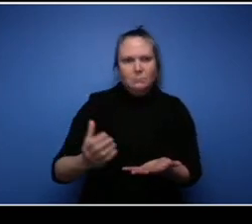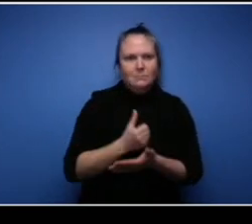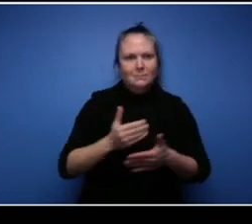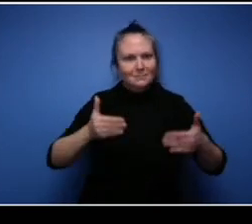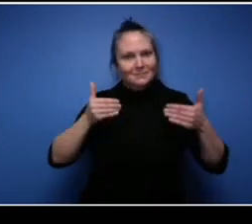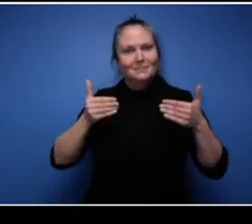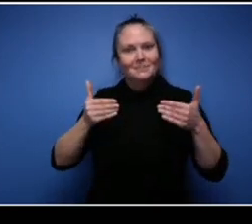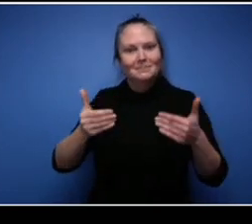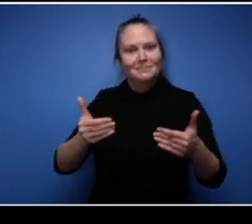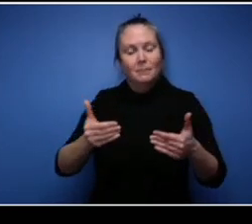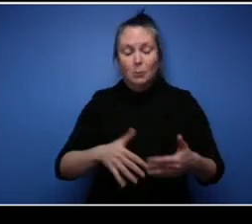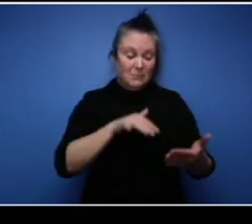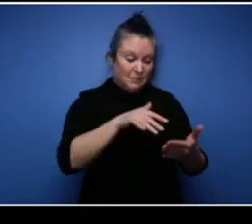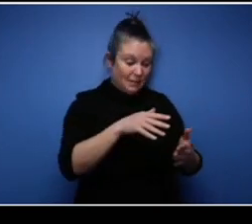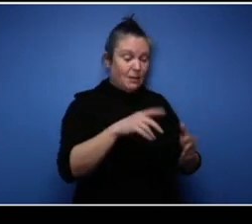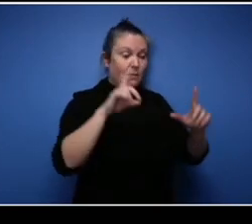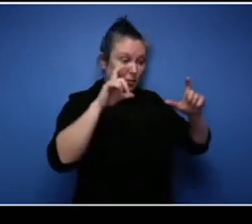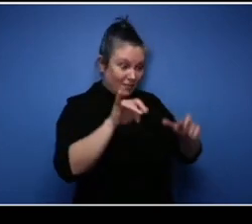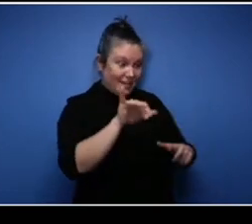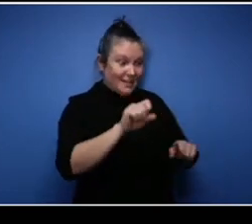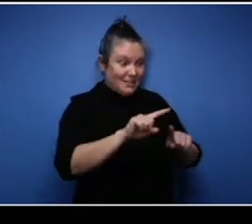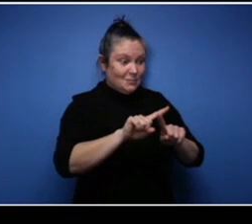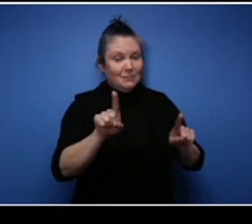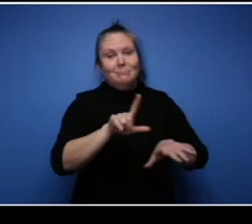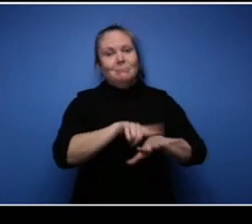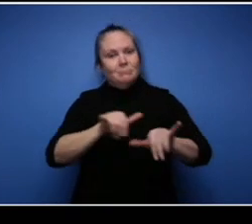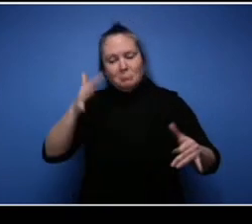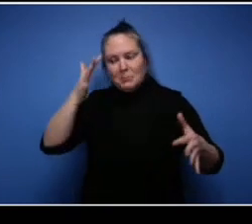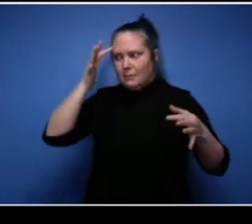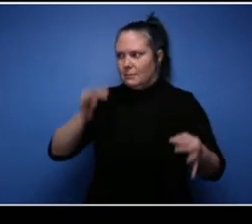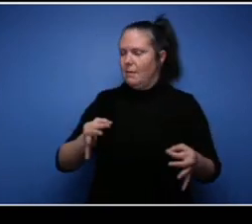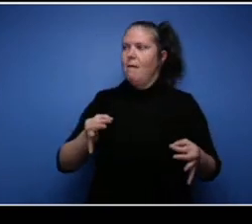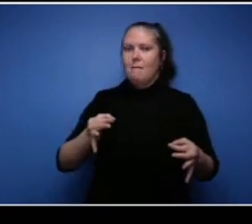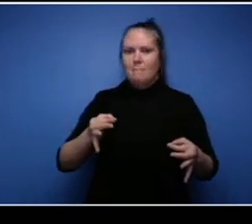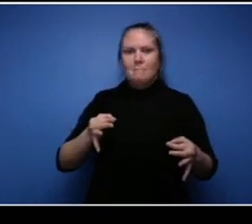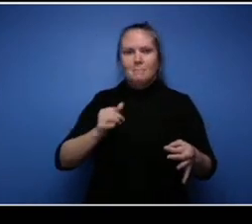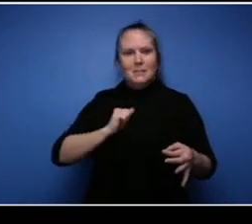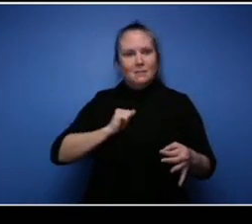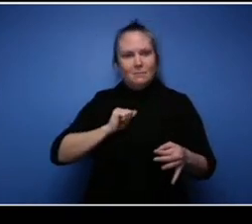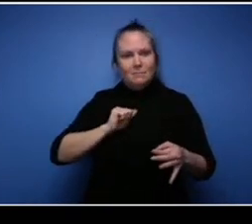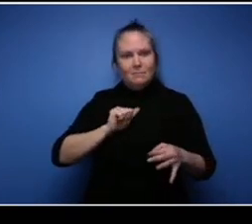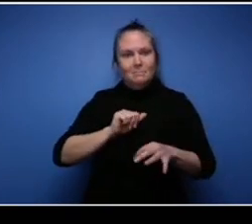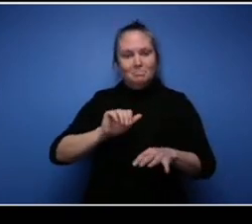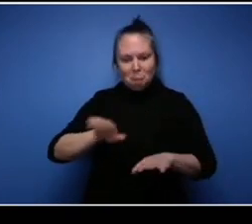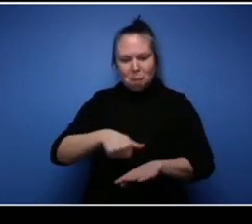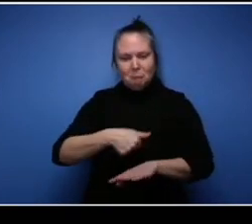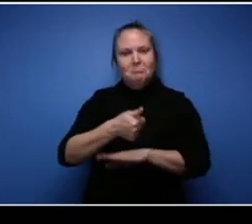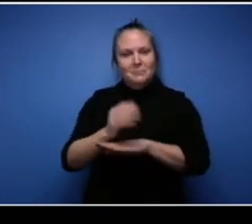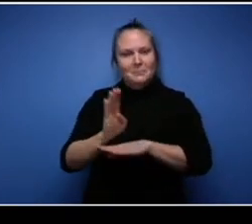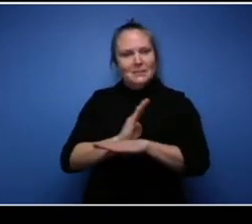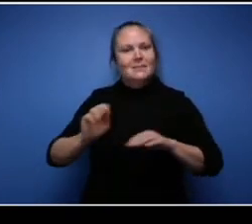photography. So it was there that I decided to start my own business and work for myself